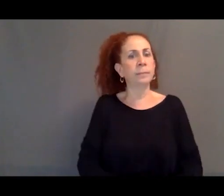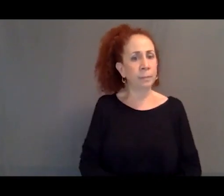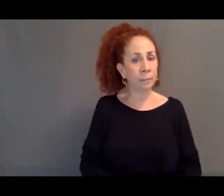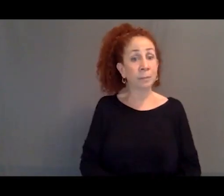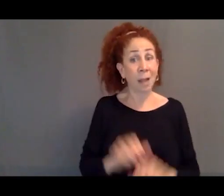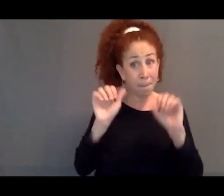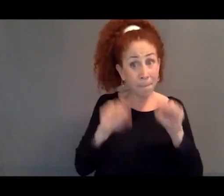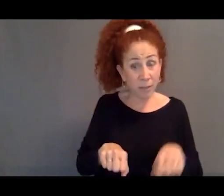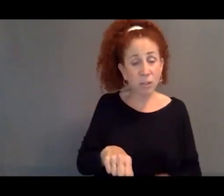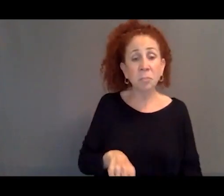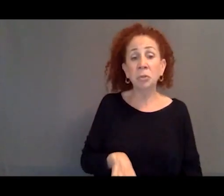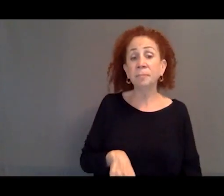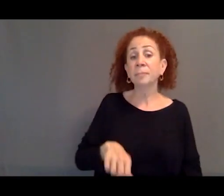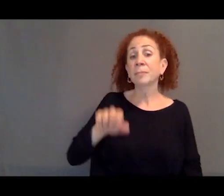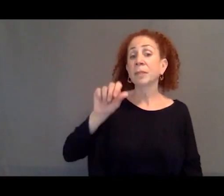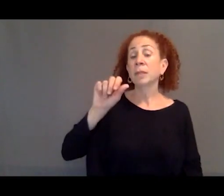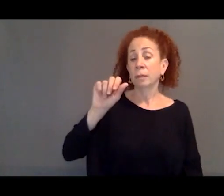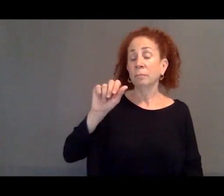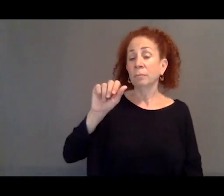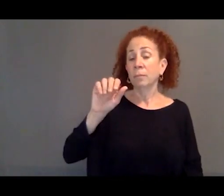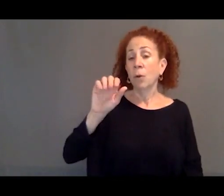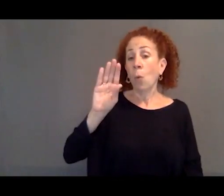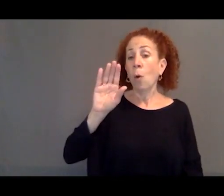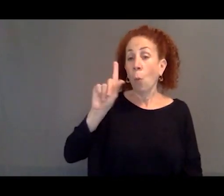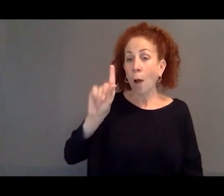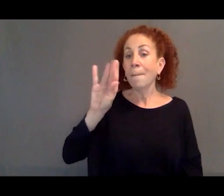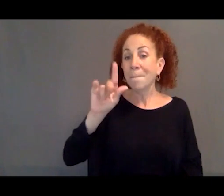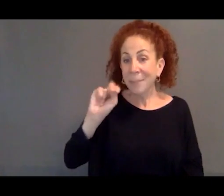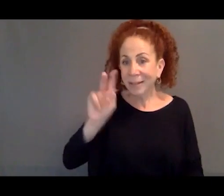people will be displaced by climate change by 2100.